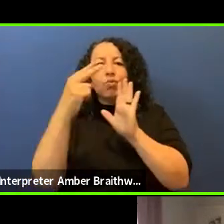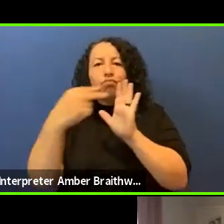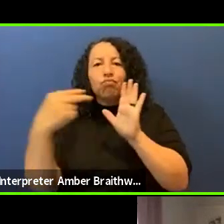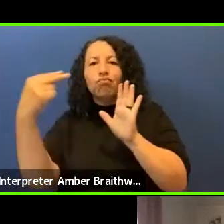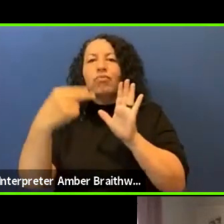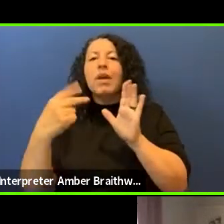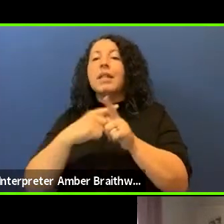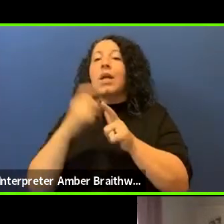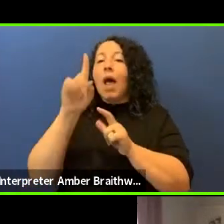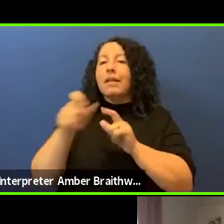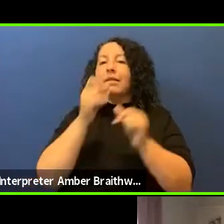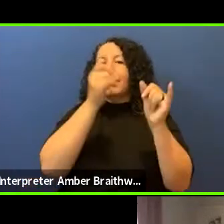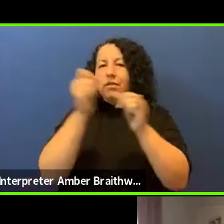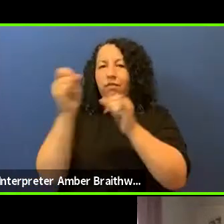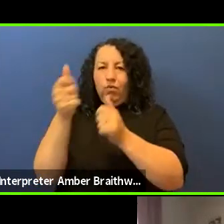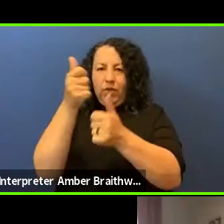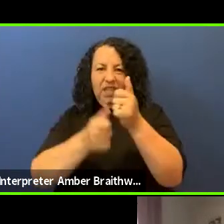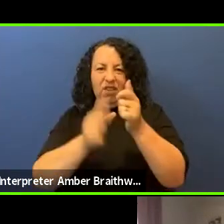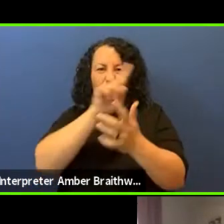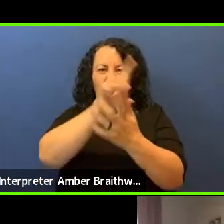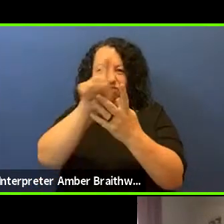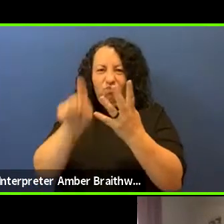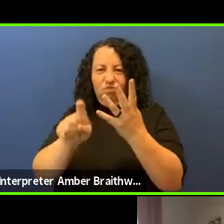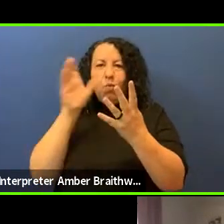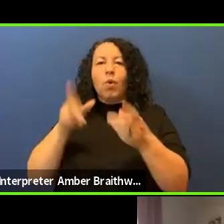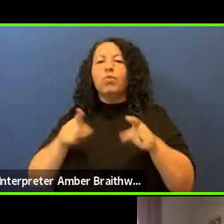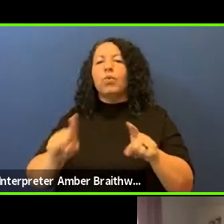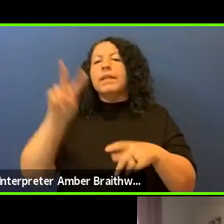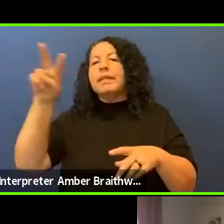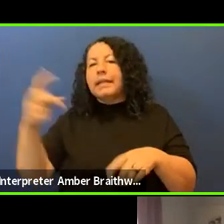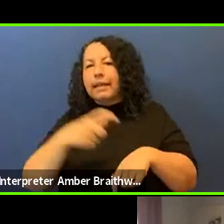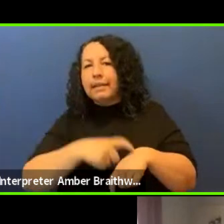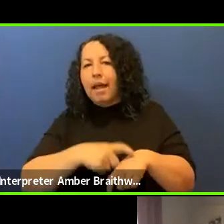I'll talk a little bit about our panelists right now.